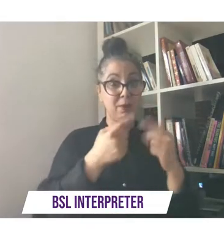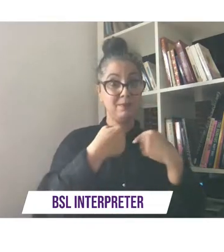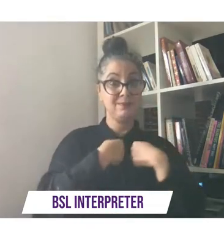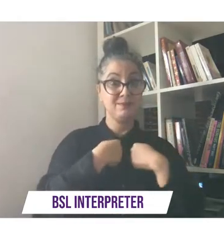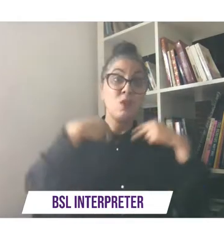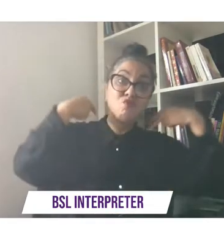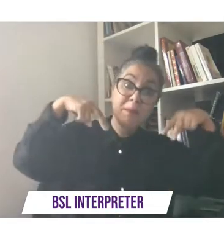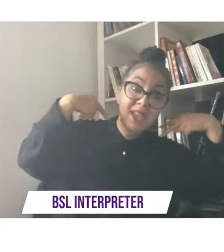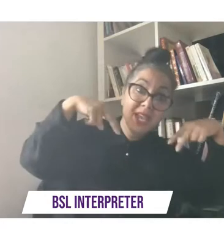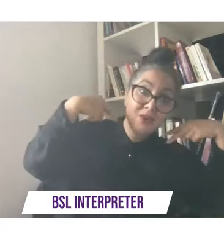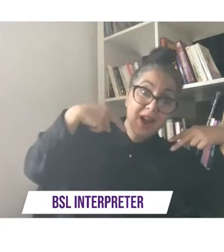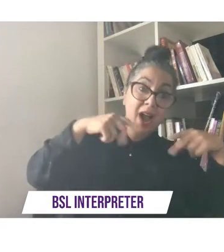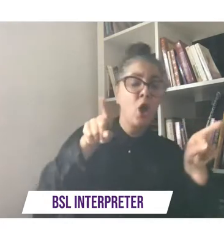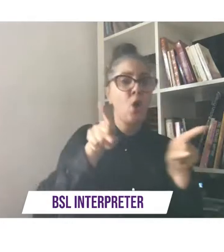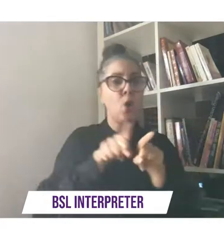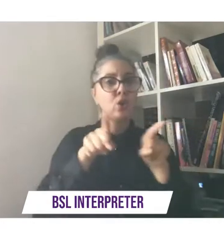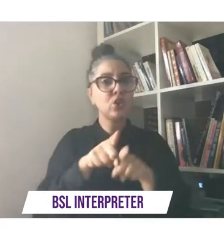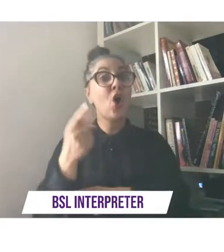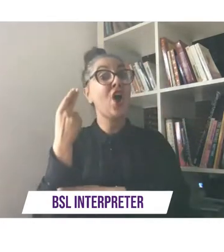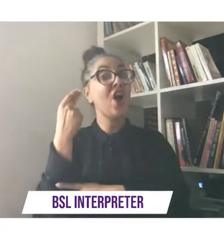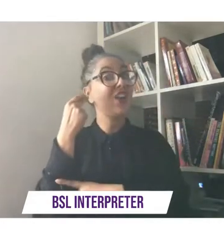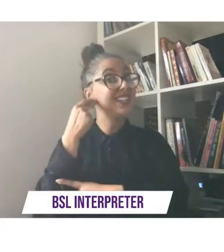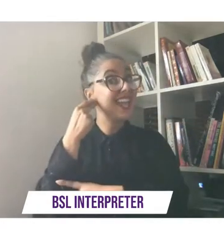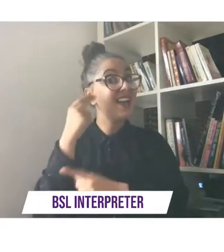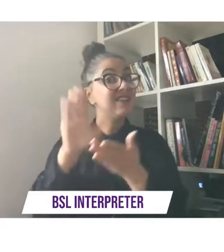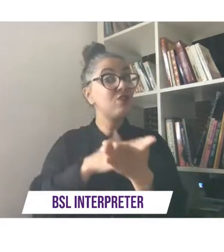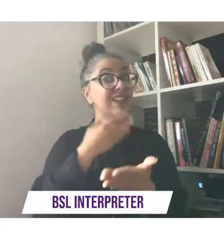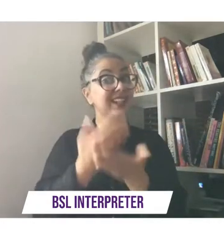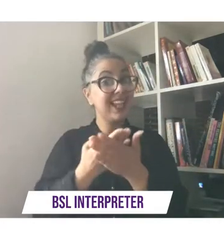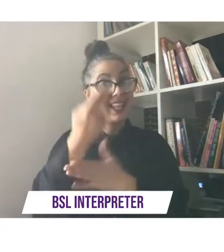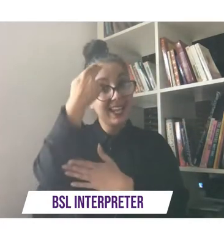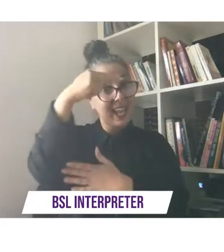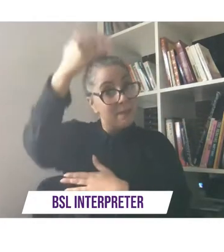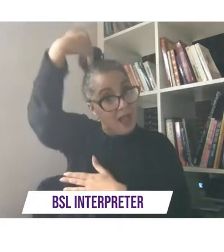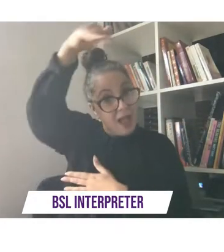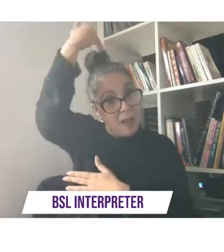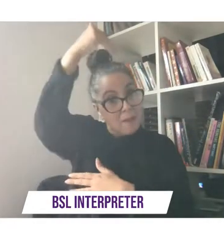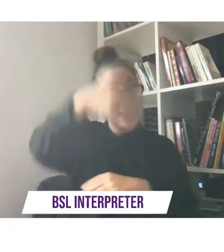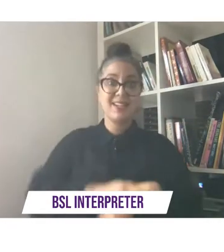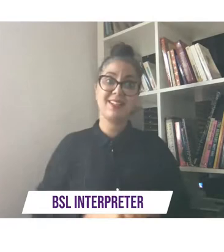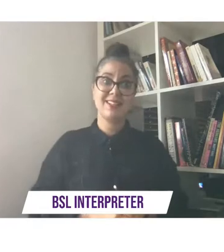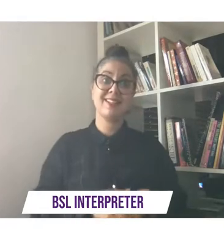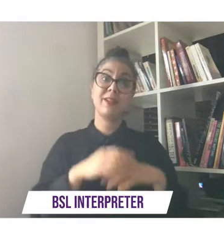deaf er in translator ahmed so that's a little bit about the team i'm going to hand over you jackie